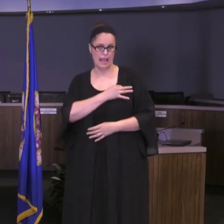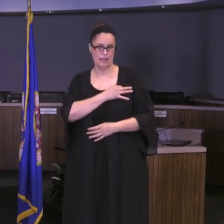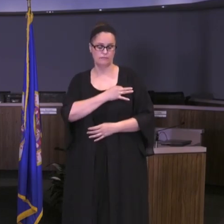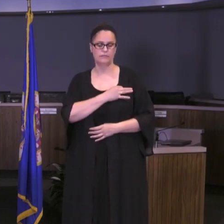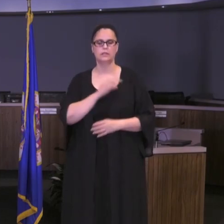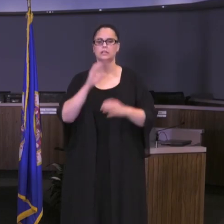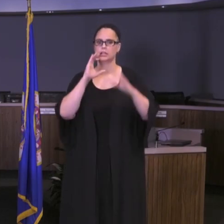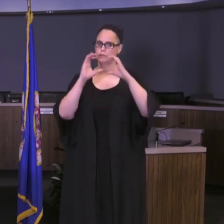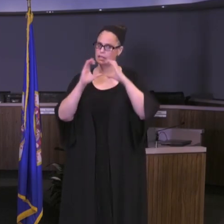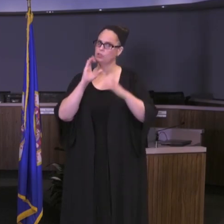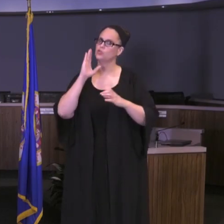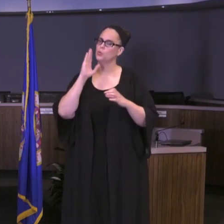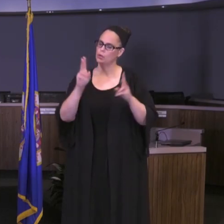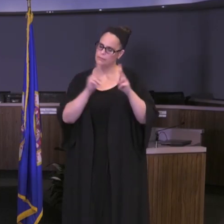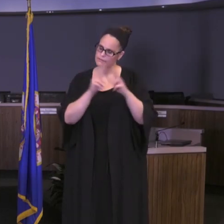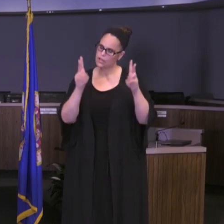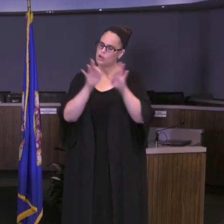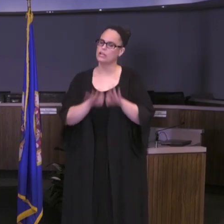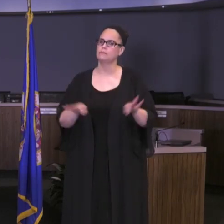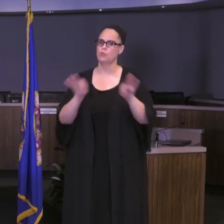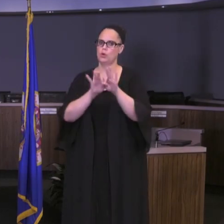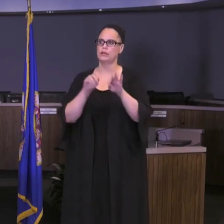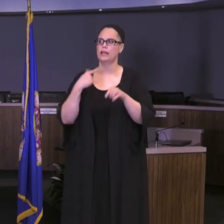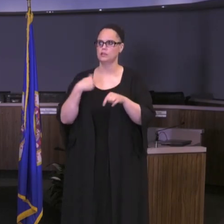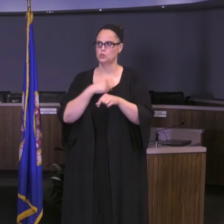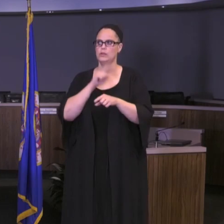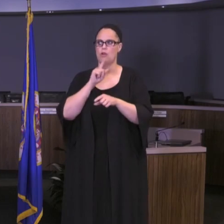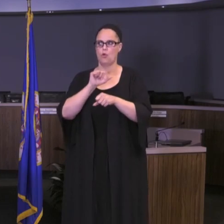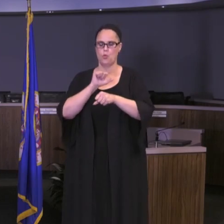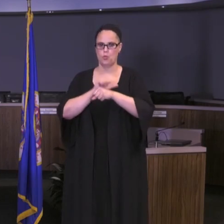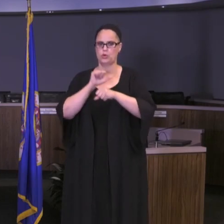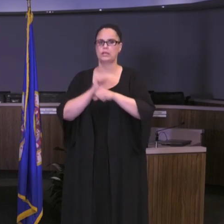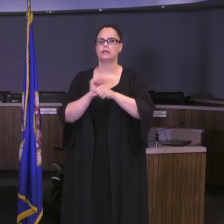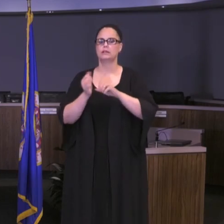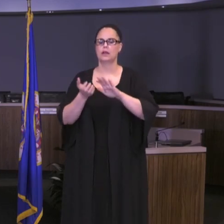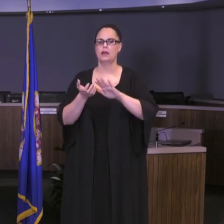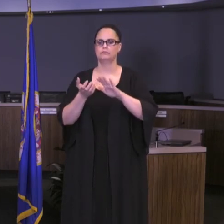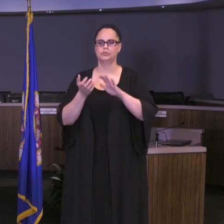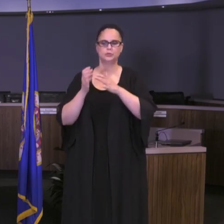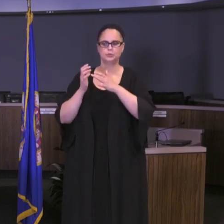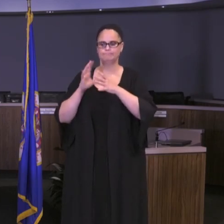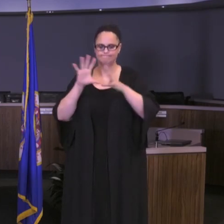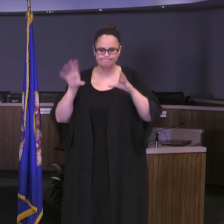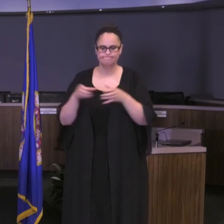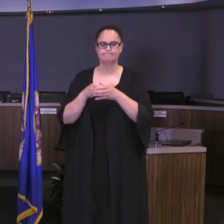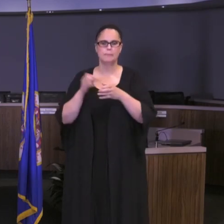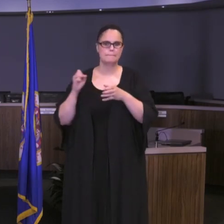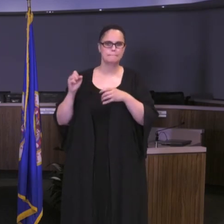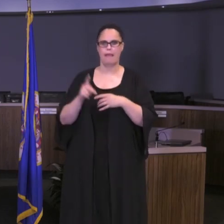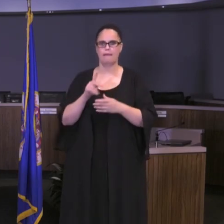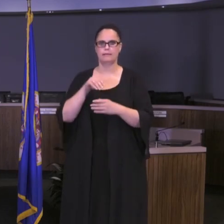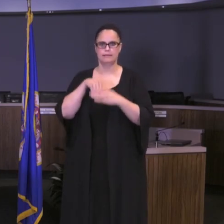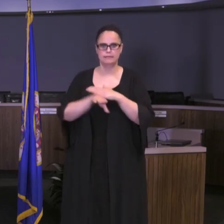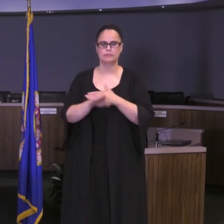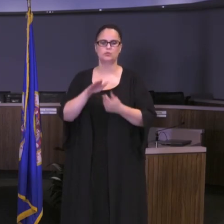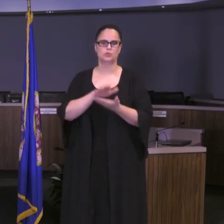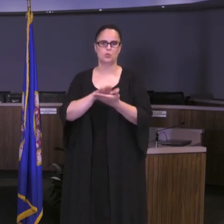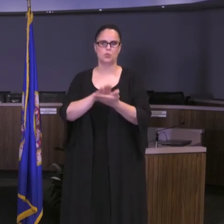important as we work to get back together in our schools and in our buildings. As I mentioned, we're going to have